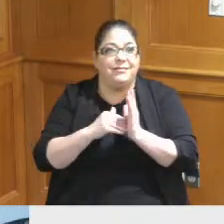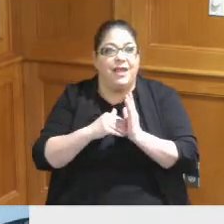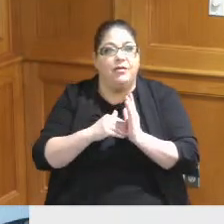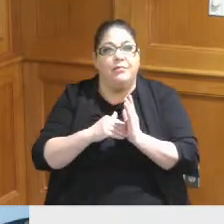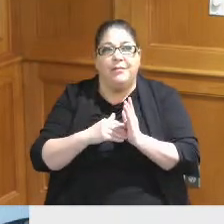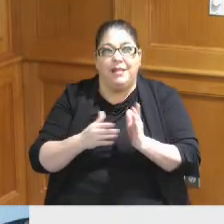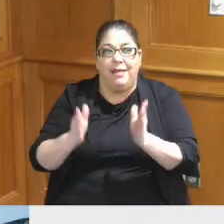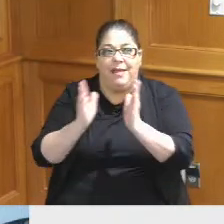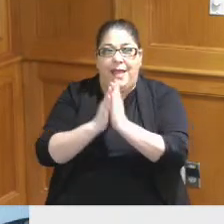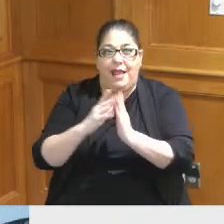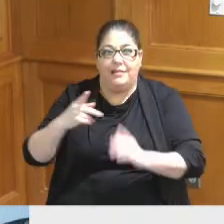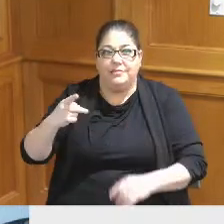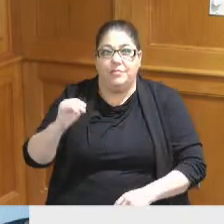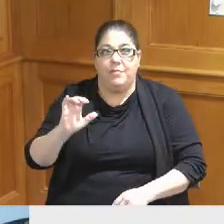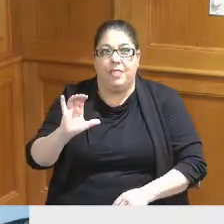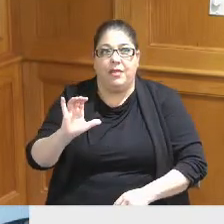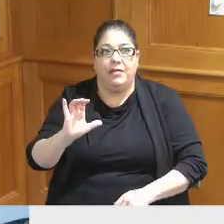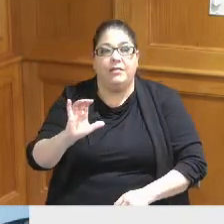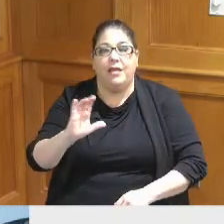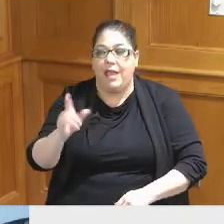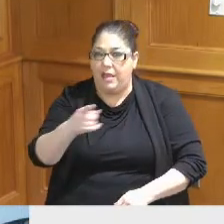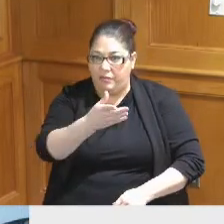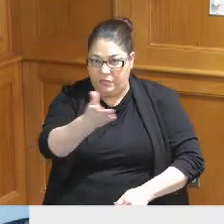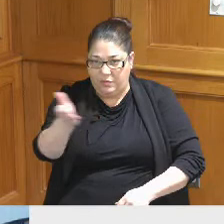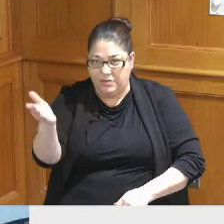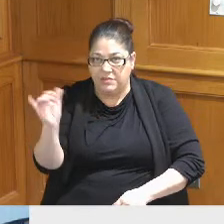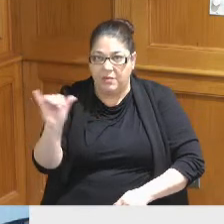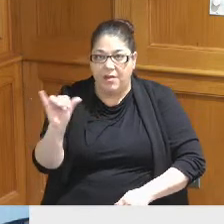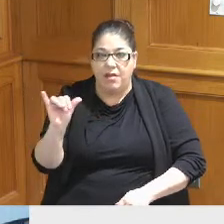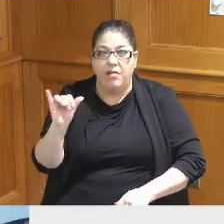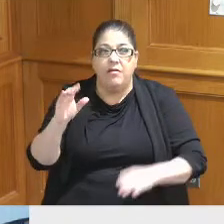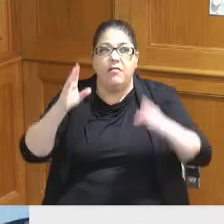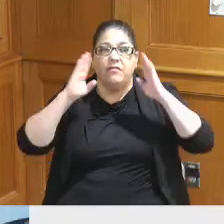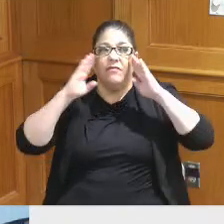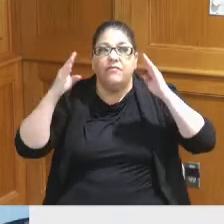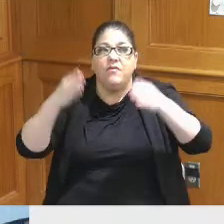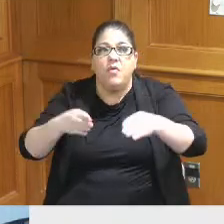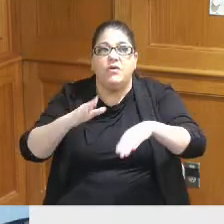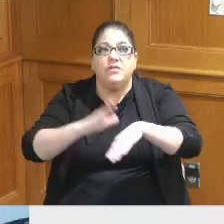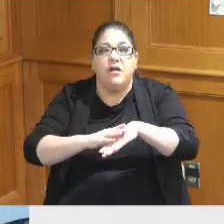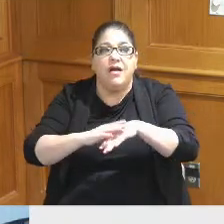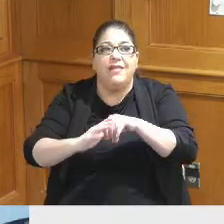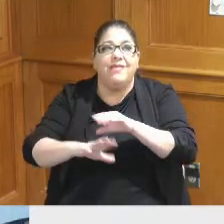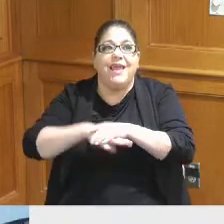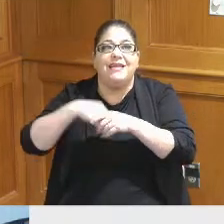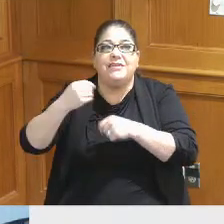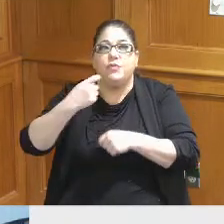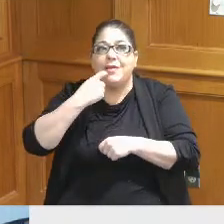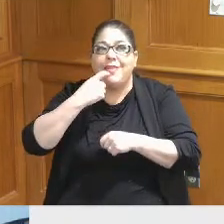public and certainly the elected officials to focus mostly on the exterior glass that we want